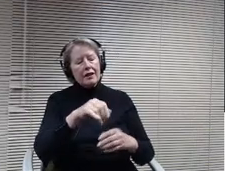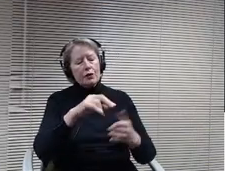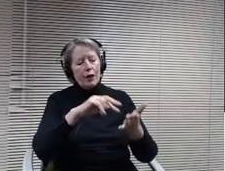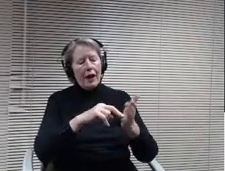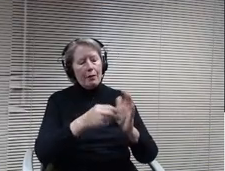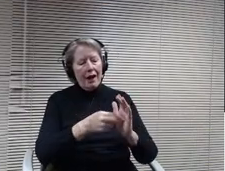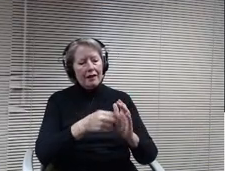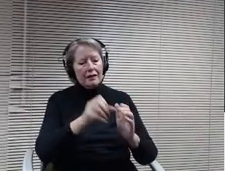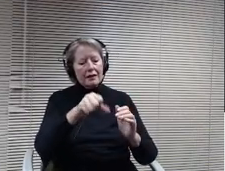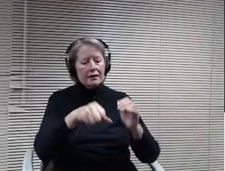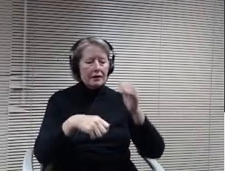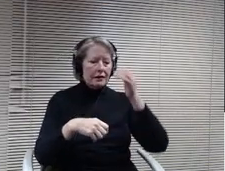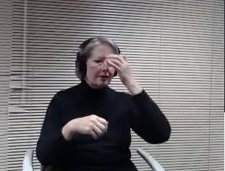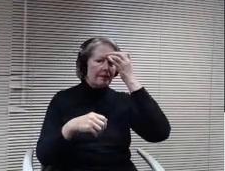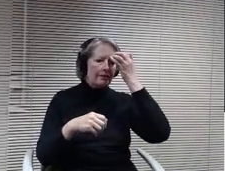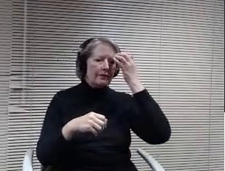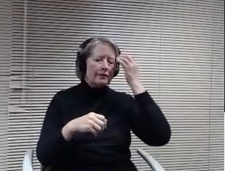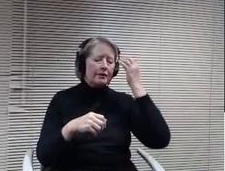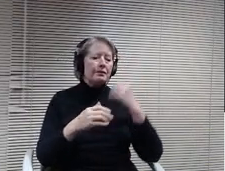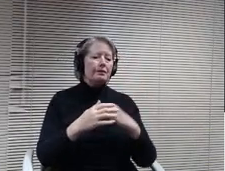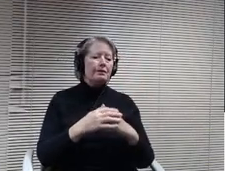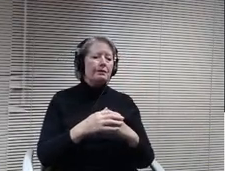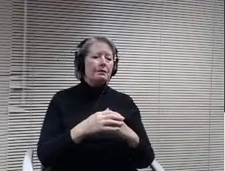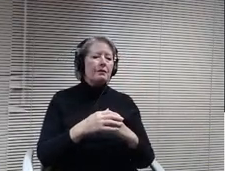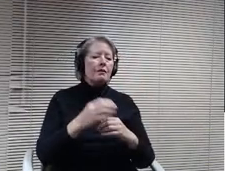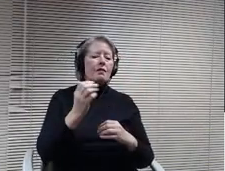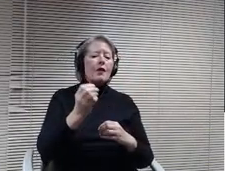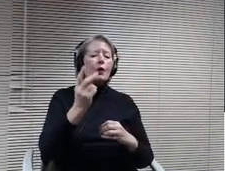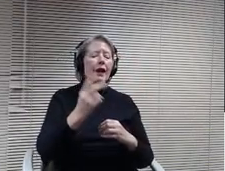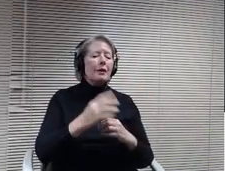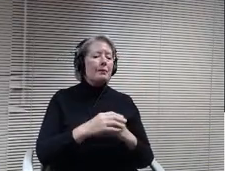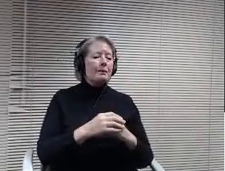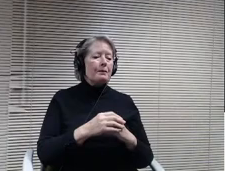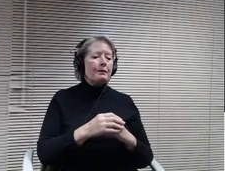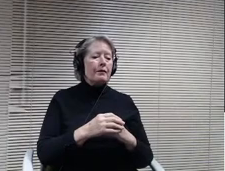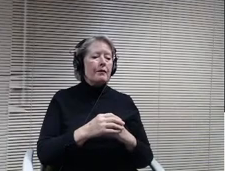OK, so Kerry do you have that? Yes, OK, so we have